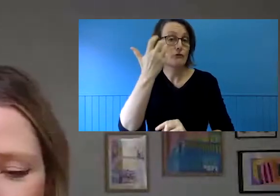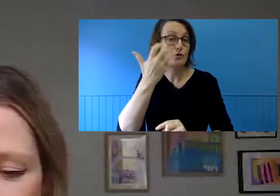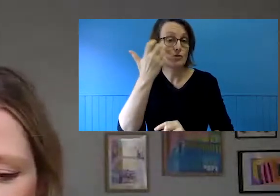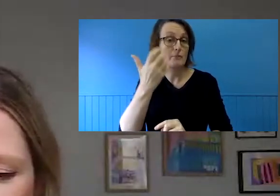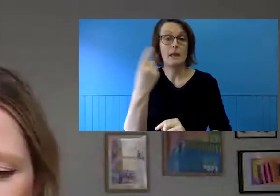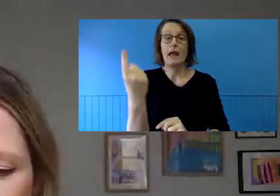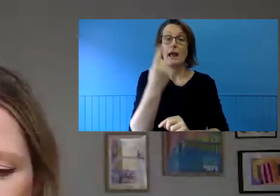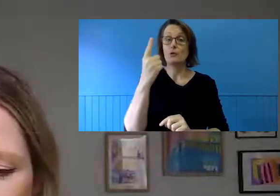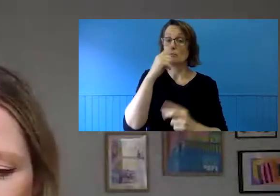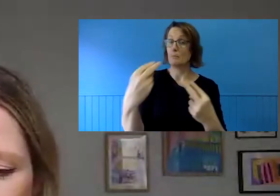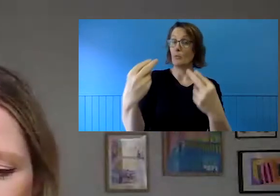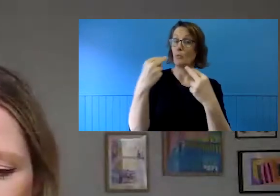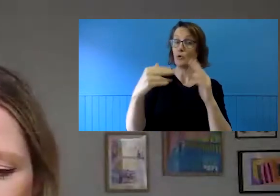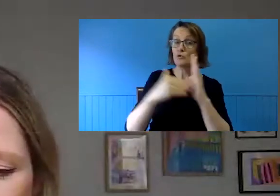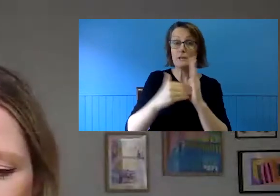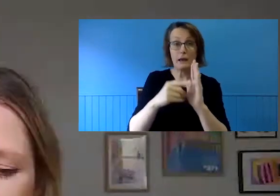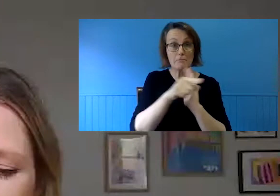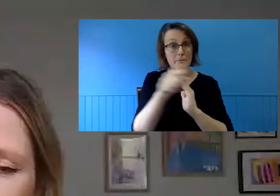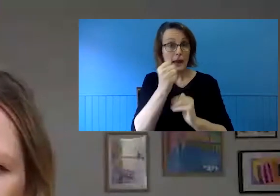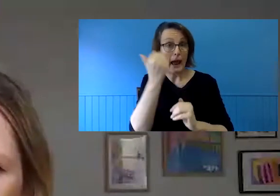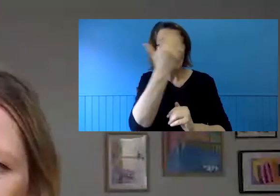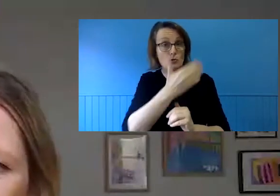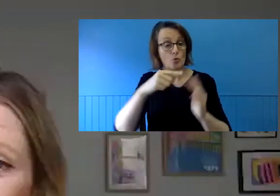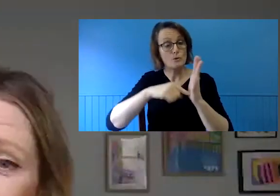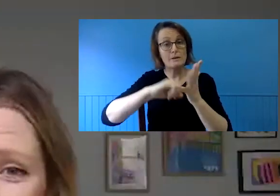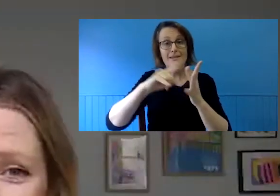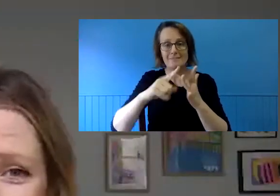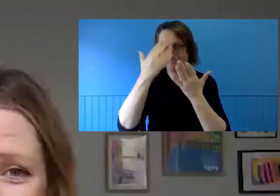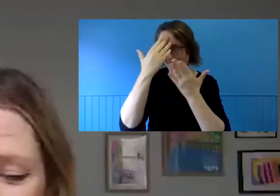Islander people joining us today. If you would like, I'd encourage you to